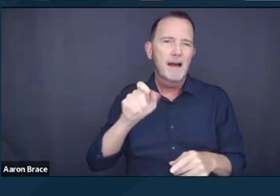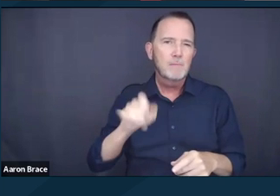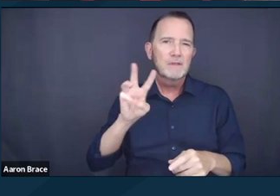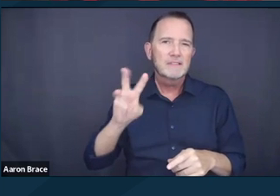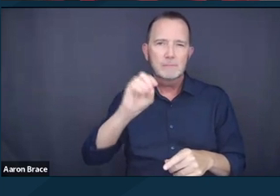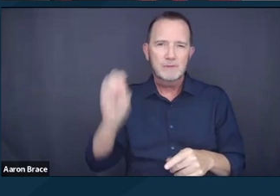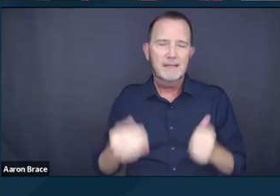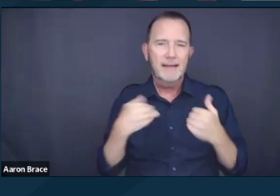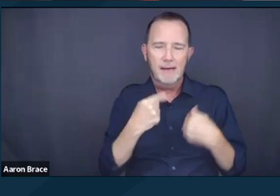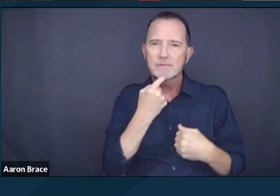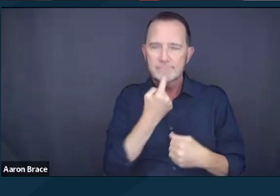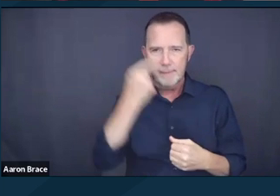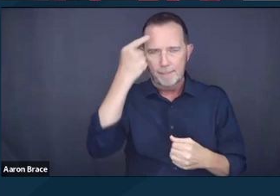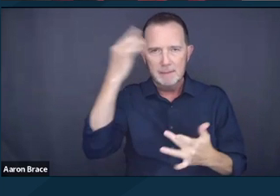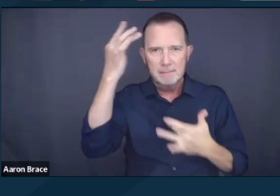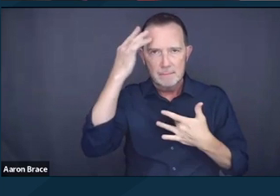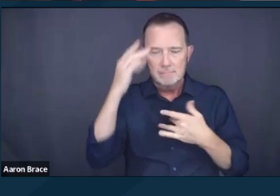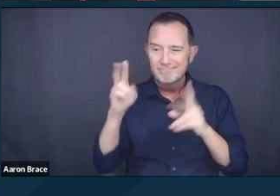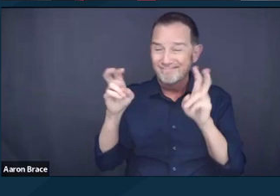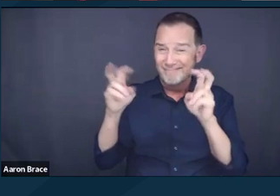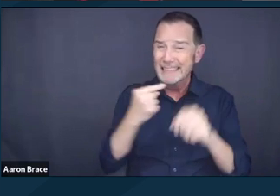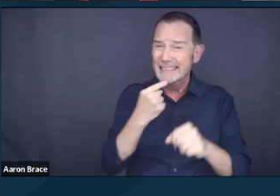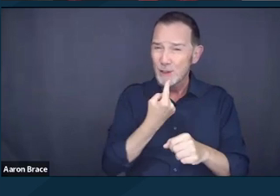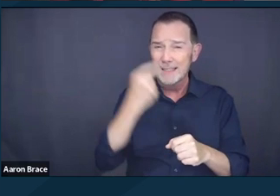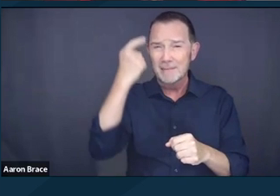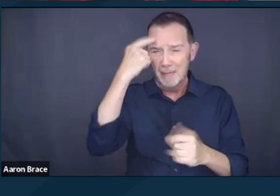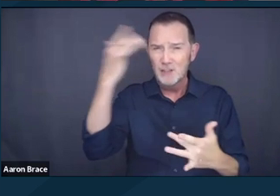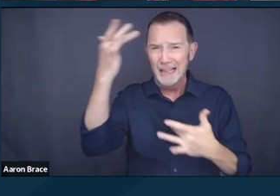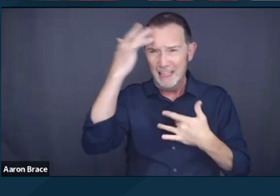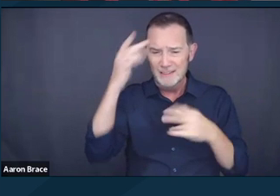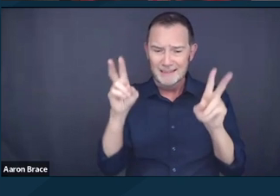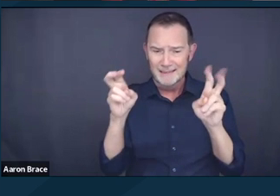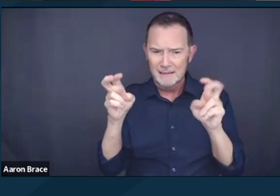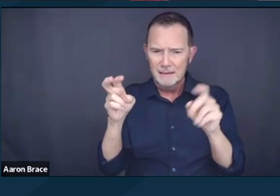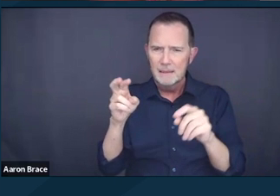And the term, "serious mental illness", has a specific definition that is more narrow